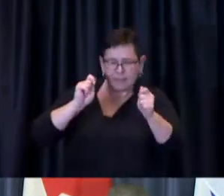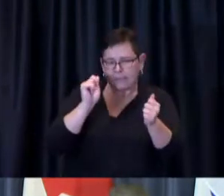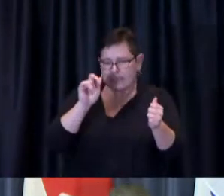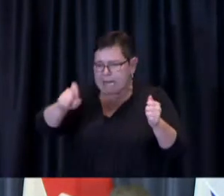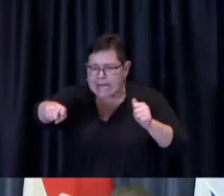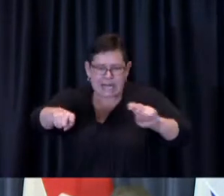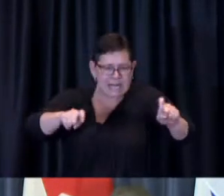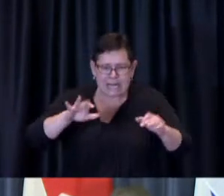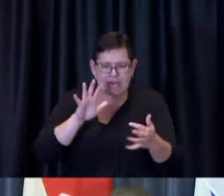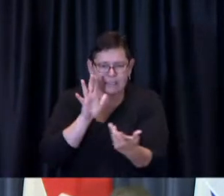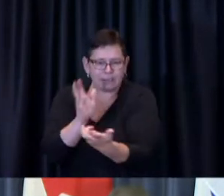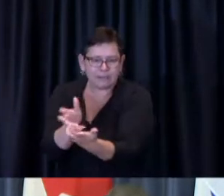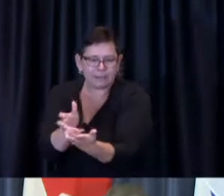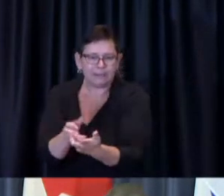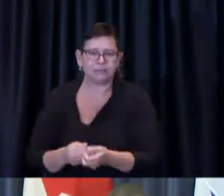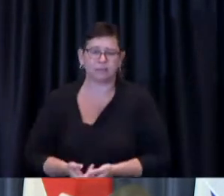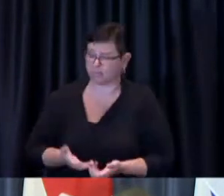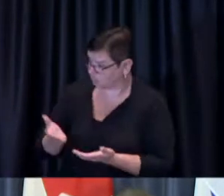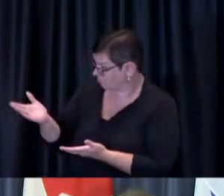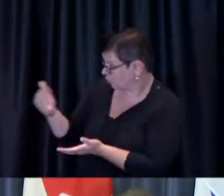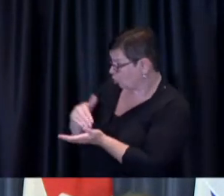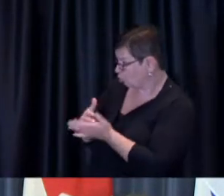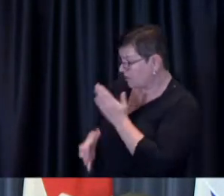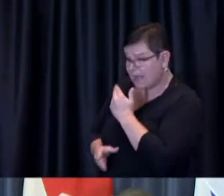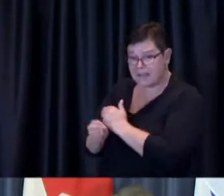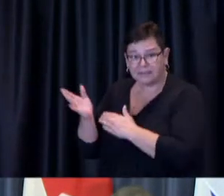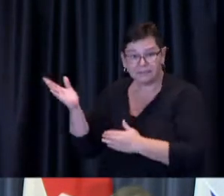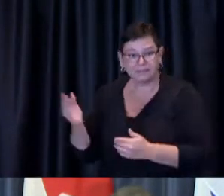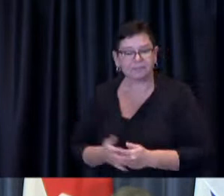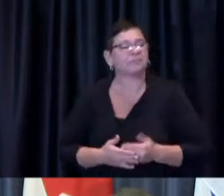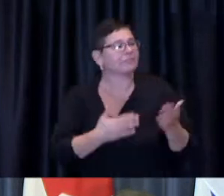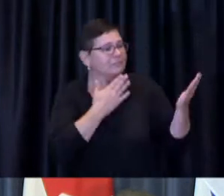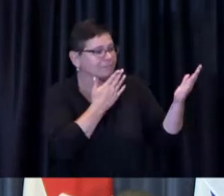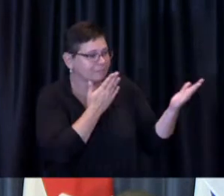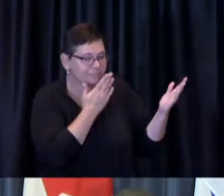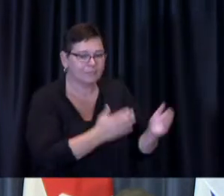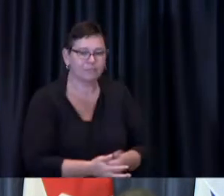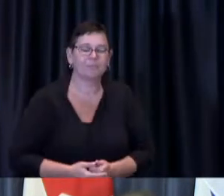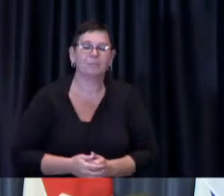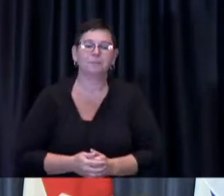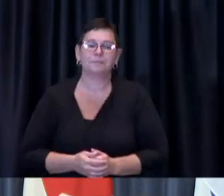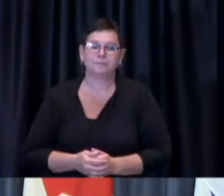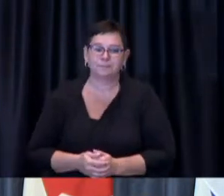yeah thanks Chief if I can add to that and address some of the other elements of the question